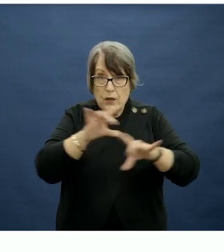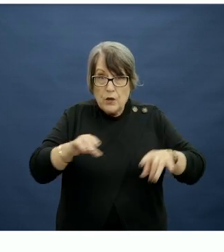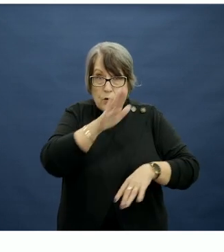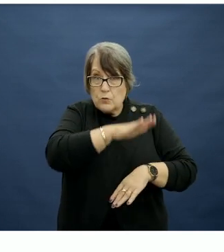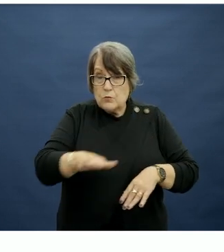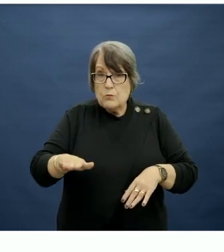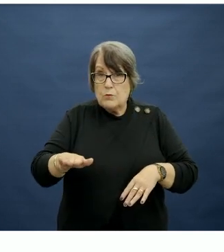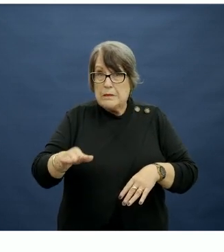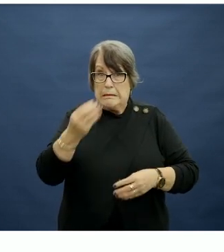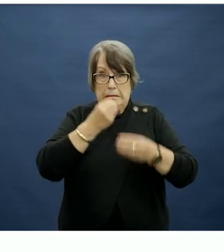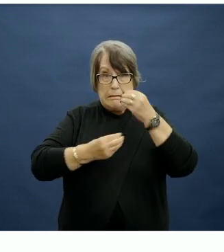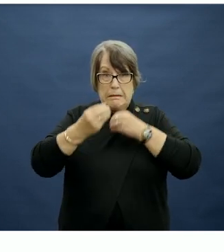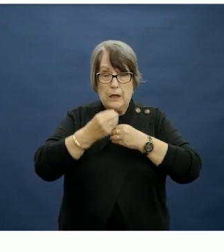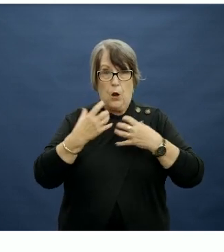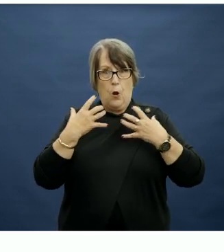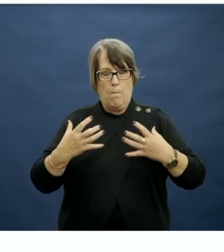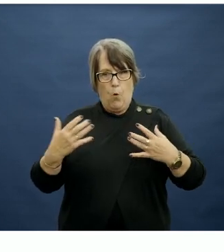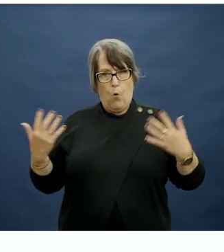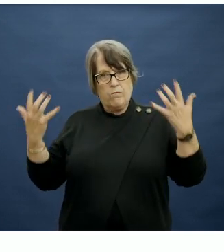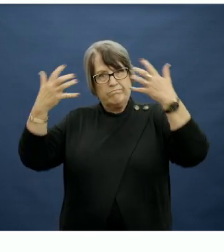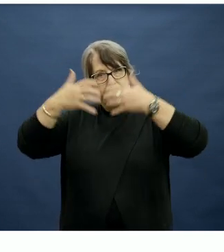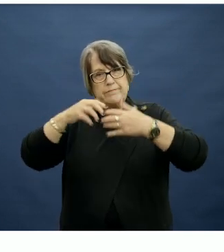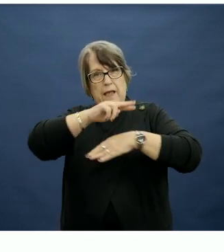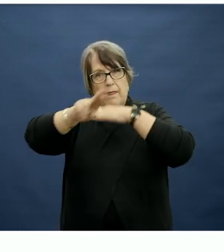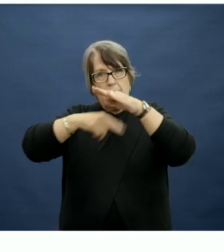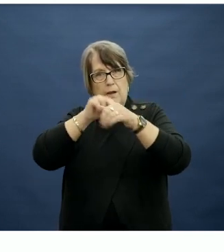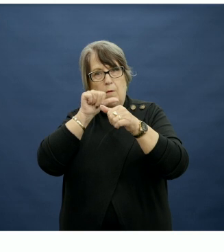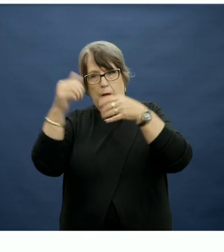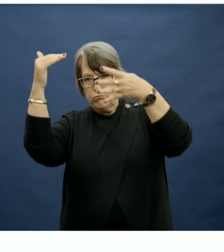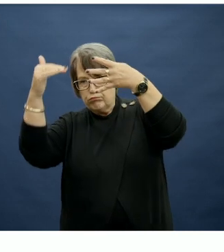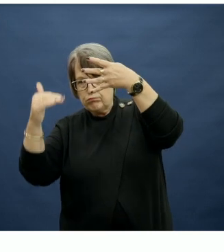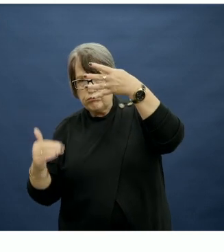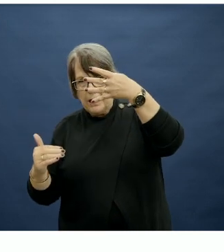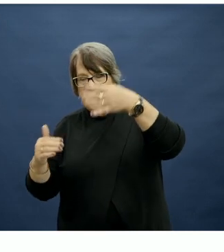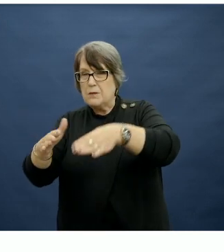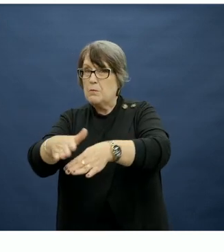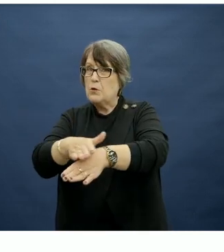eat to be more in line with our national recommendations has been slow.